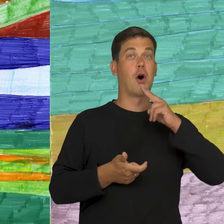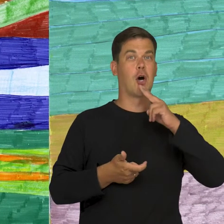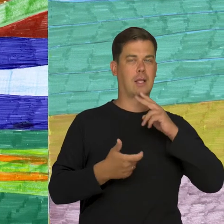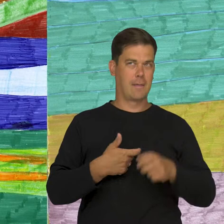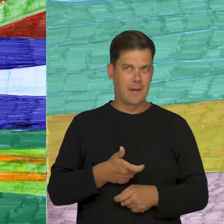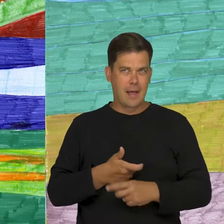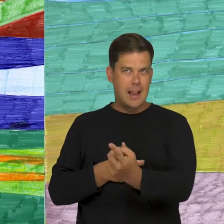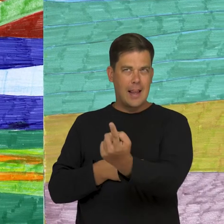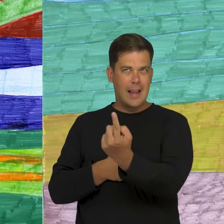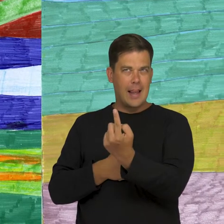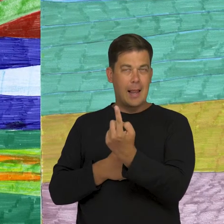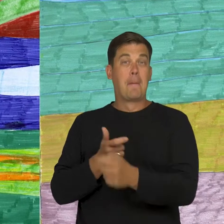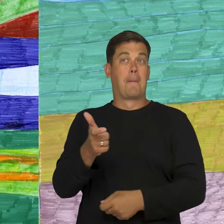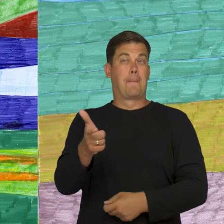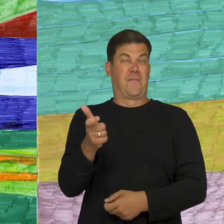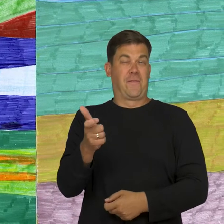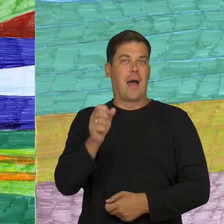I soaked parents in the Easter Monday morning